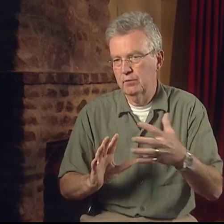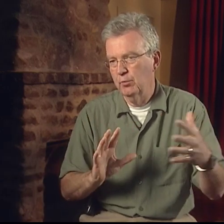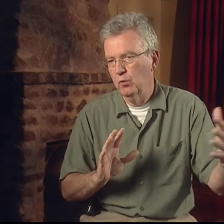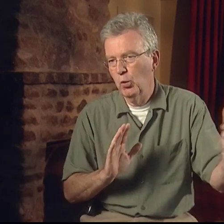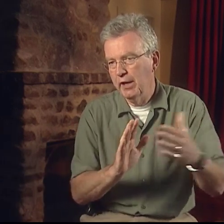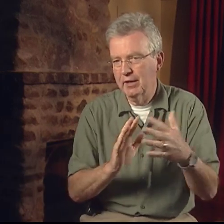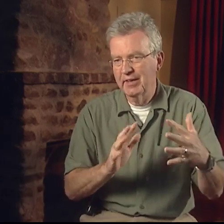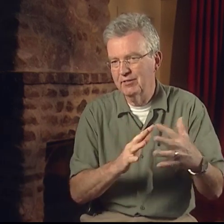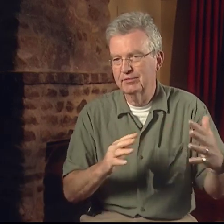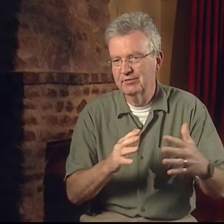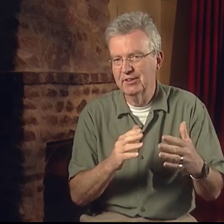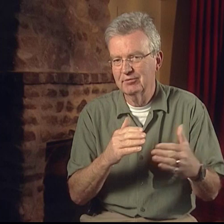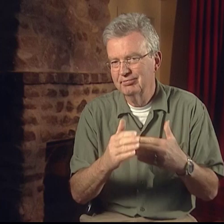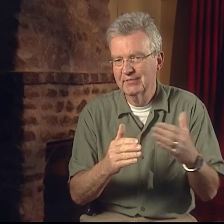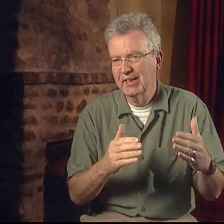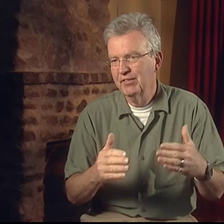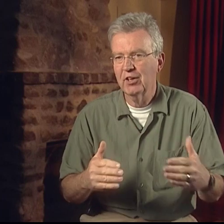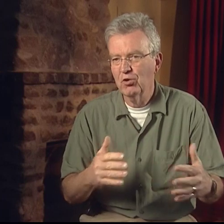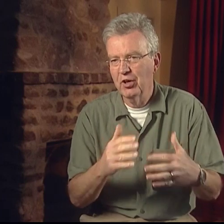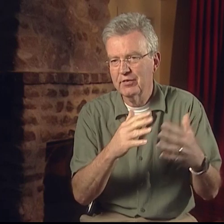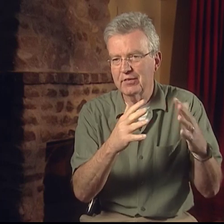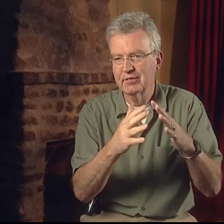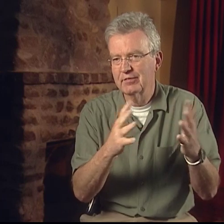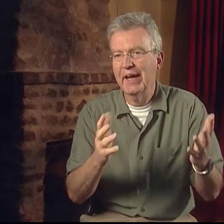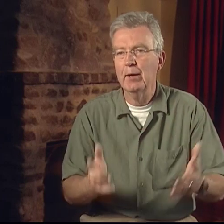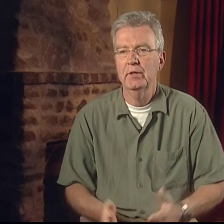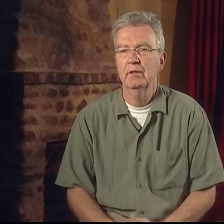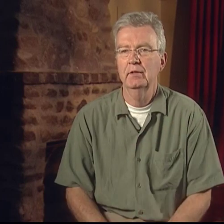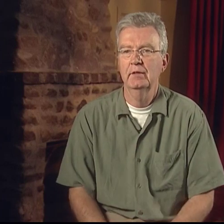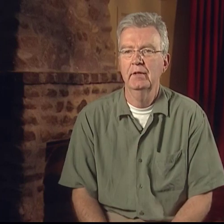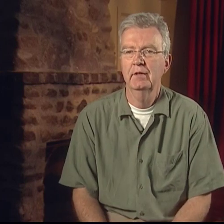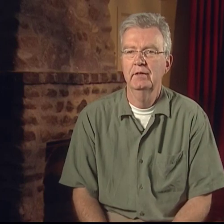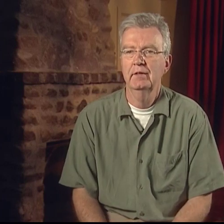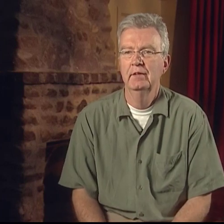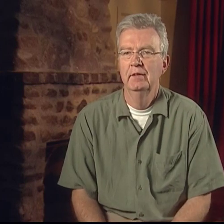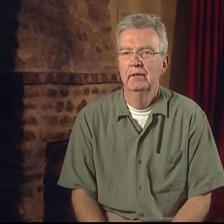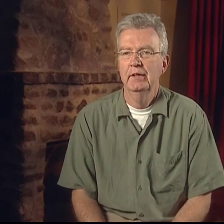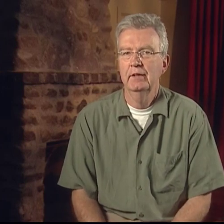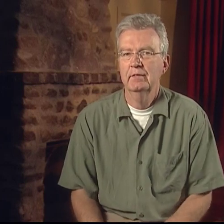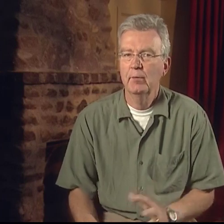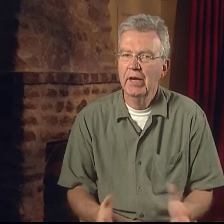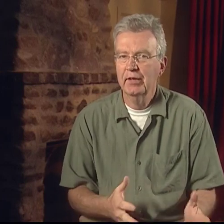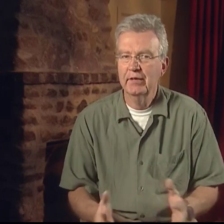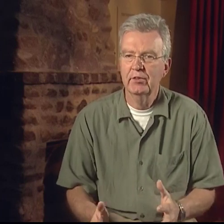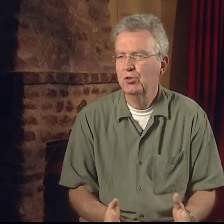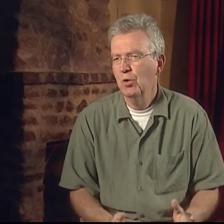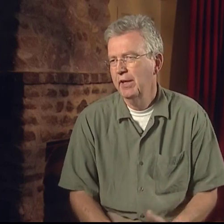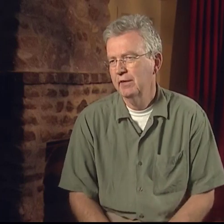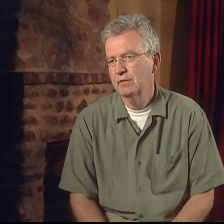to kind of, you know, get across this gap and get the two audiences together.